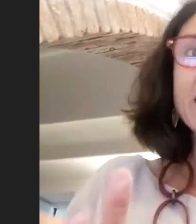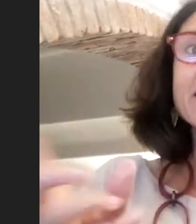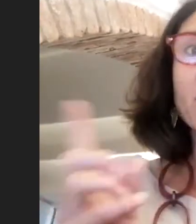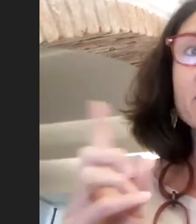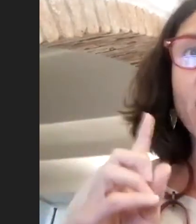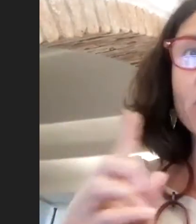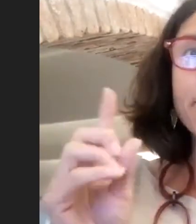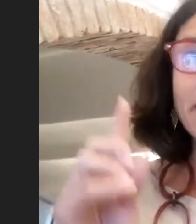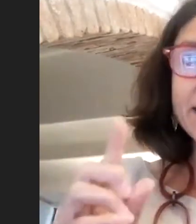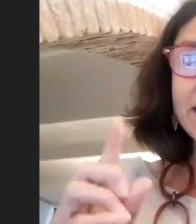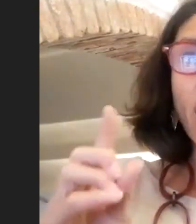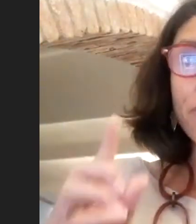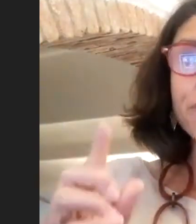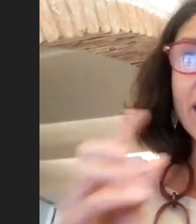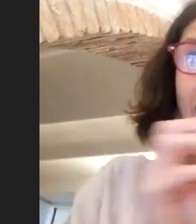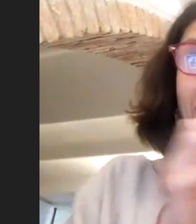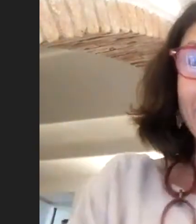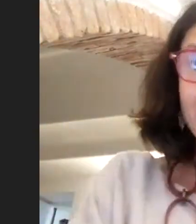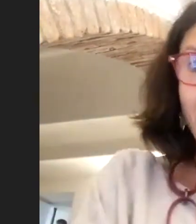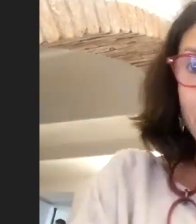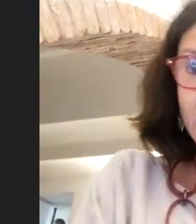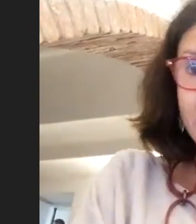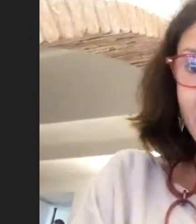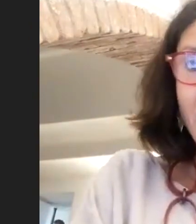is not only a matter of economics,